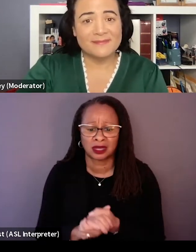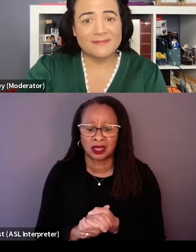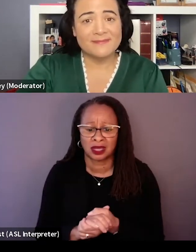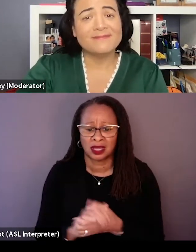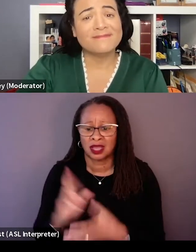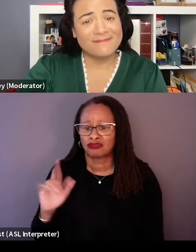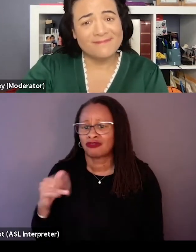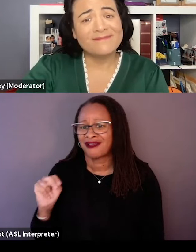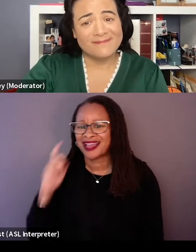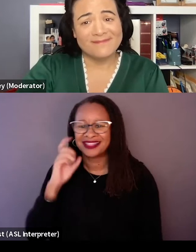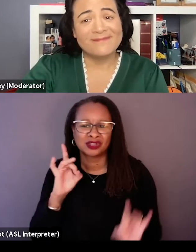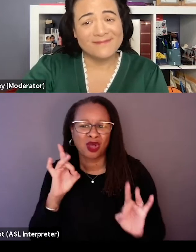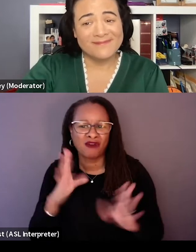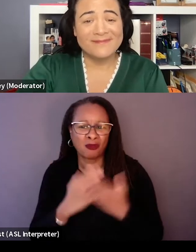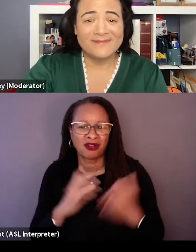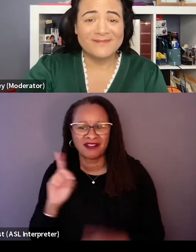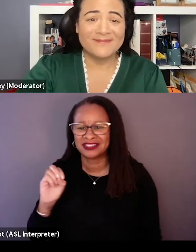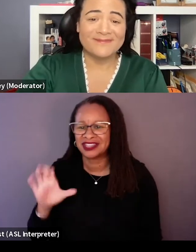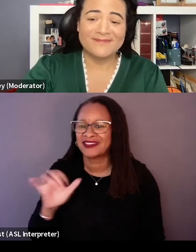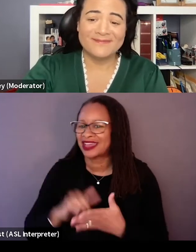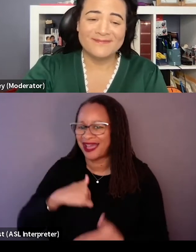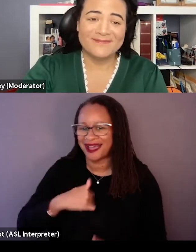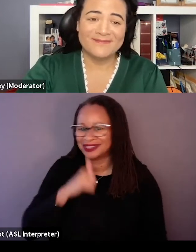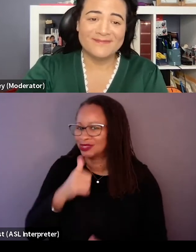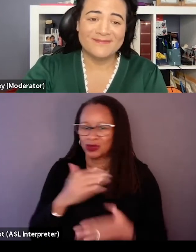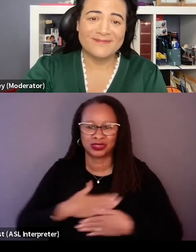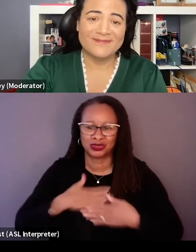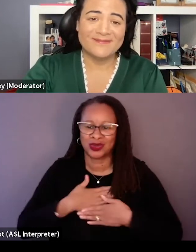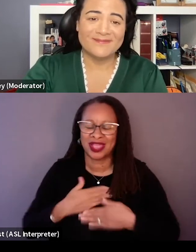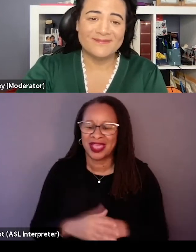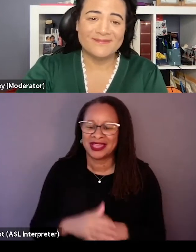of documentary filmmaking at least that I don't enjoy, is like never being able to fully represent people